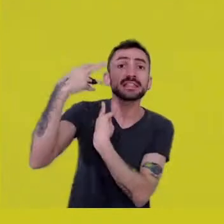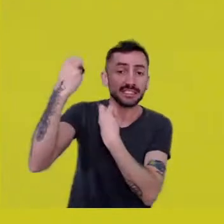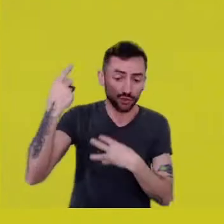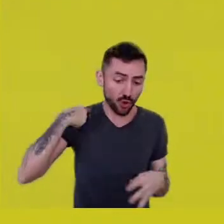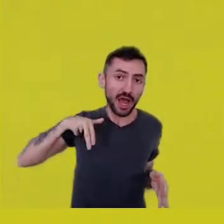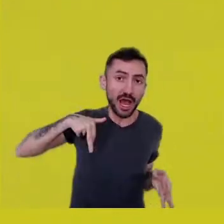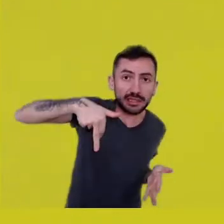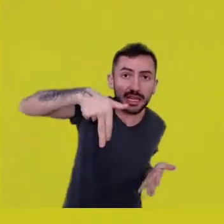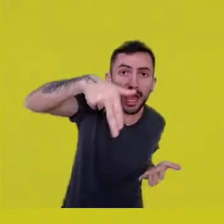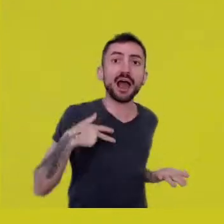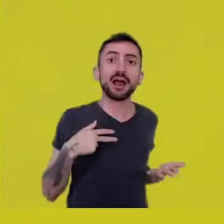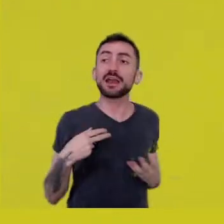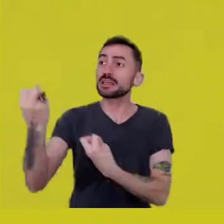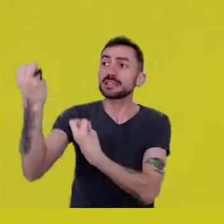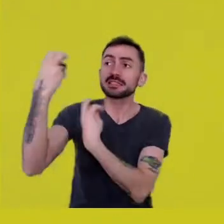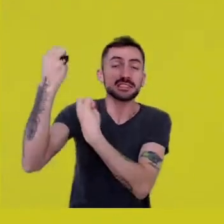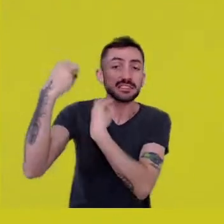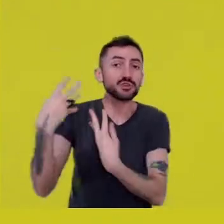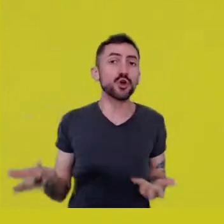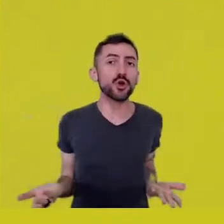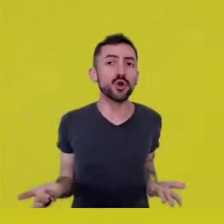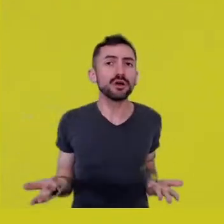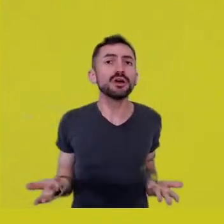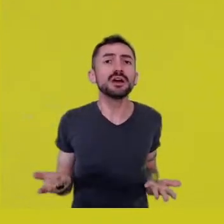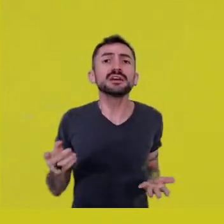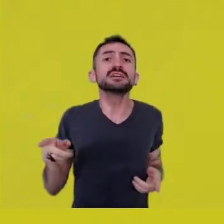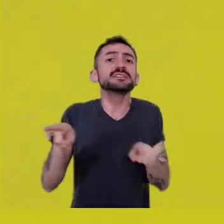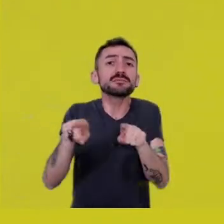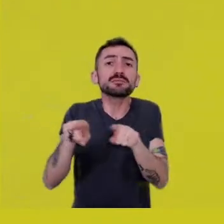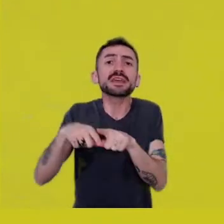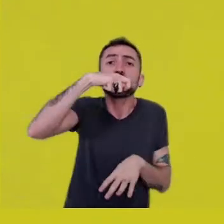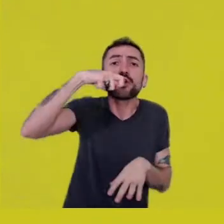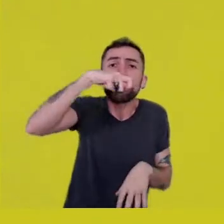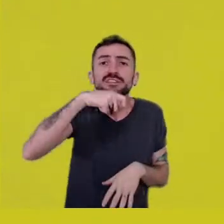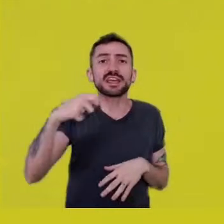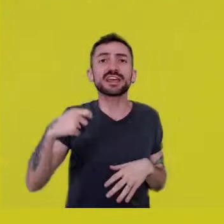taught us how to walk, brush our teeth, wash our face?